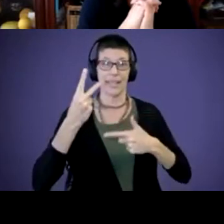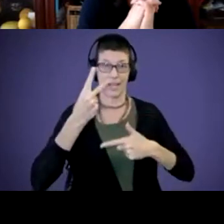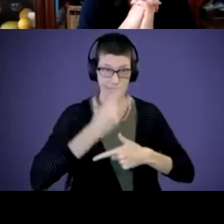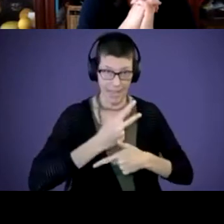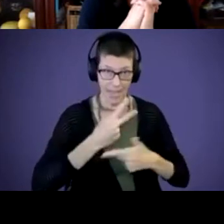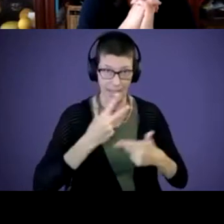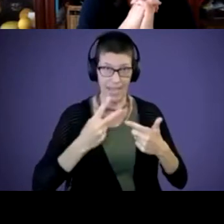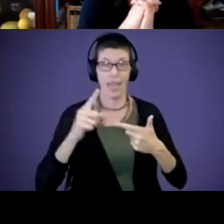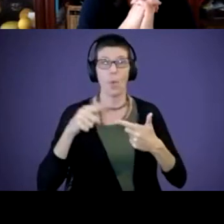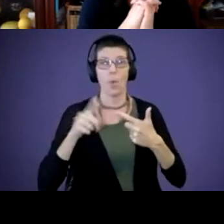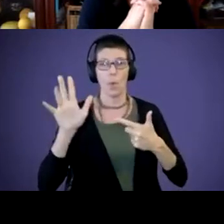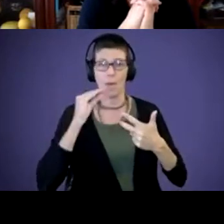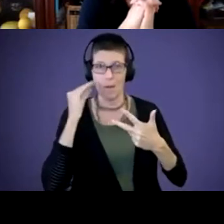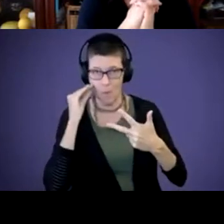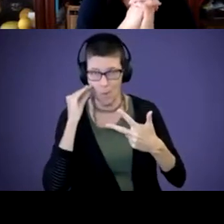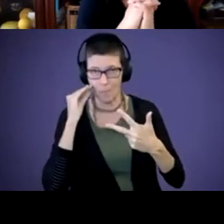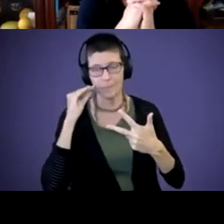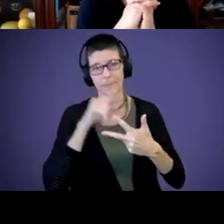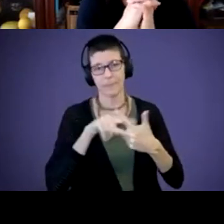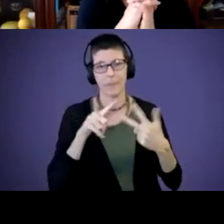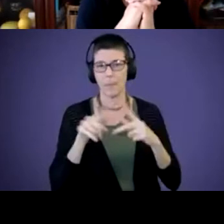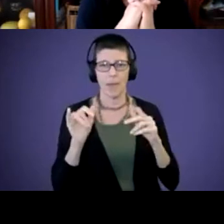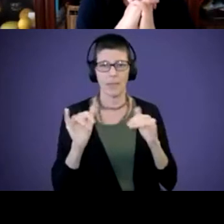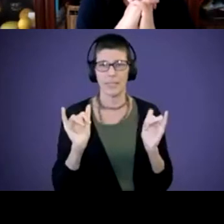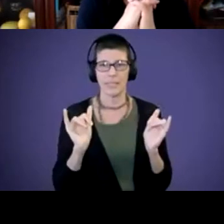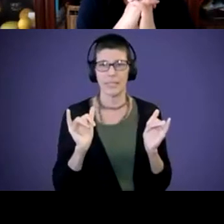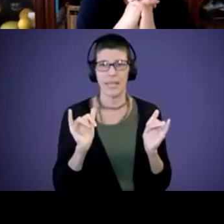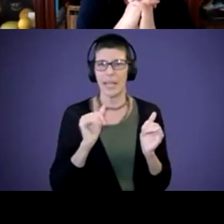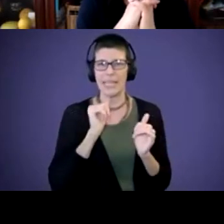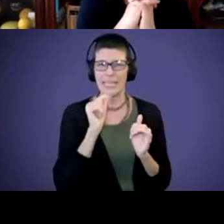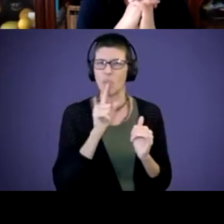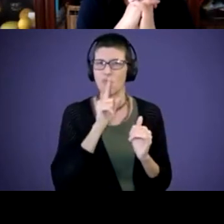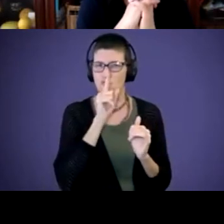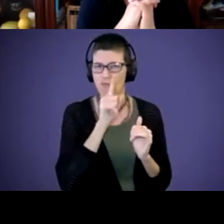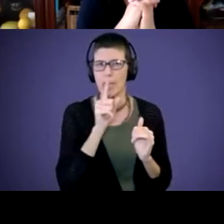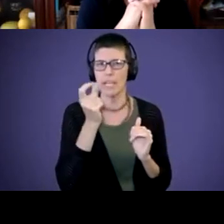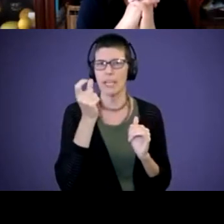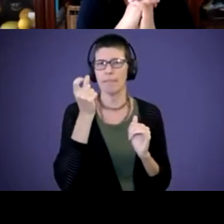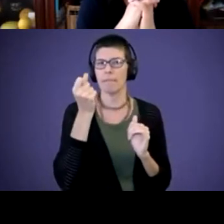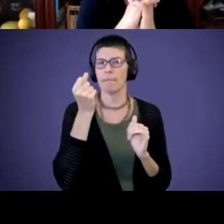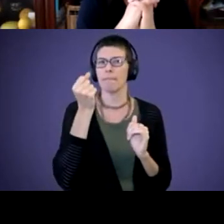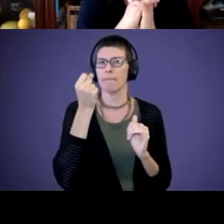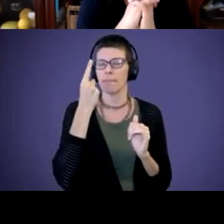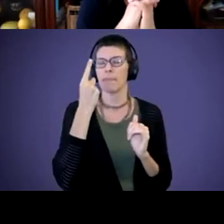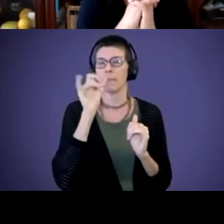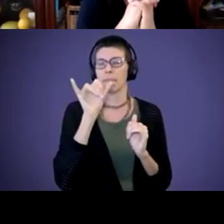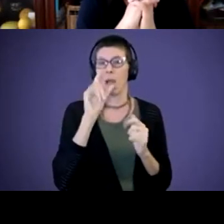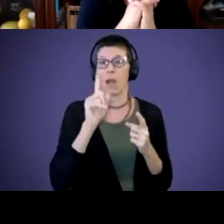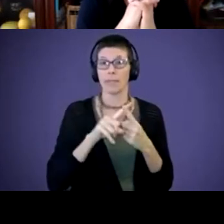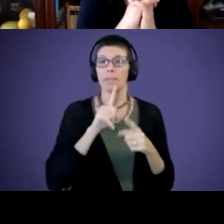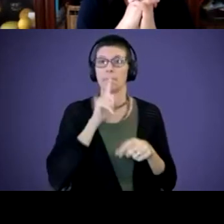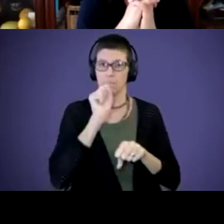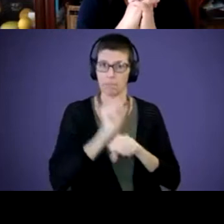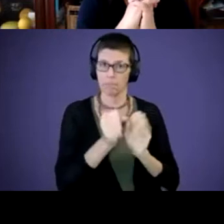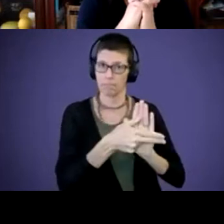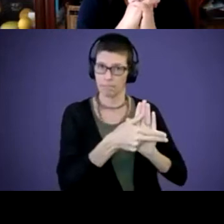But it still didn't click for us until the actual diagnosis when she went for the audiologist